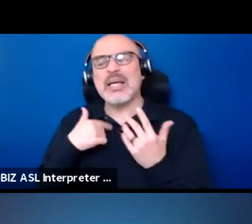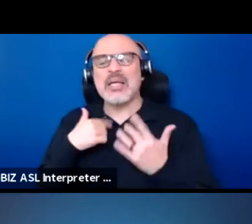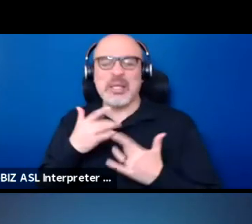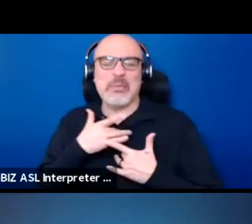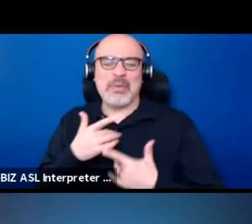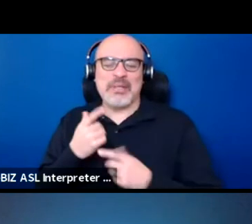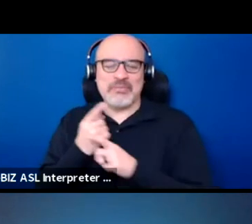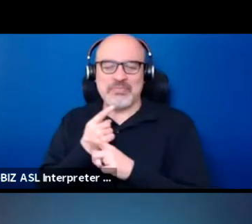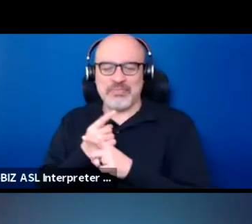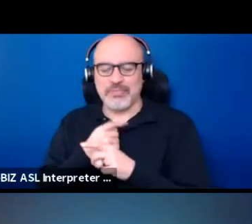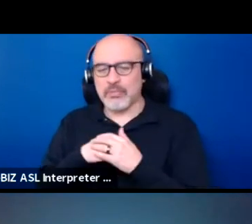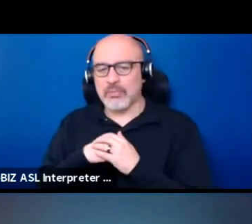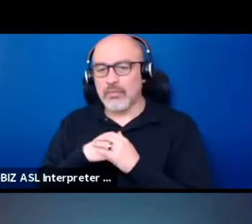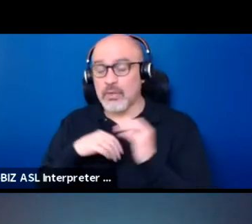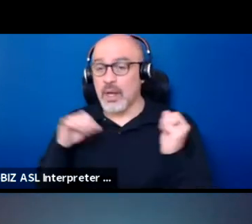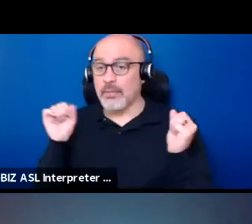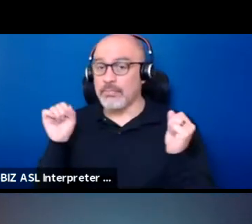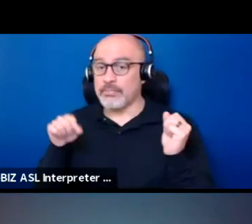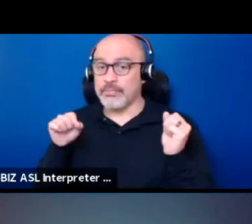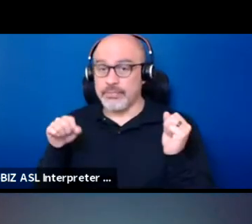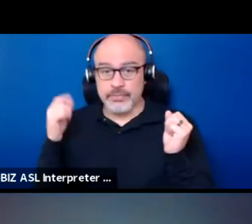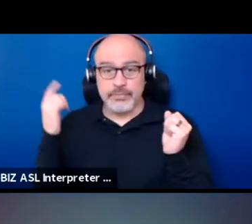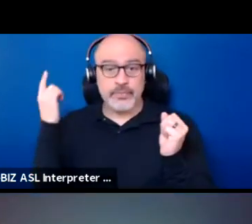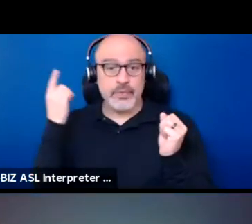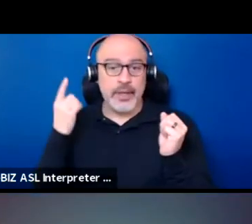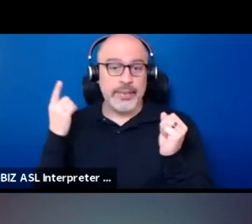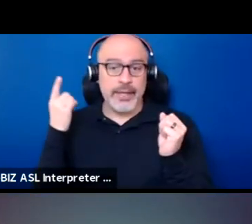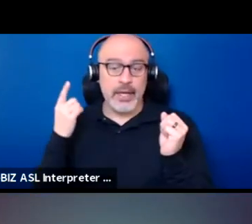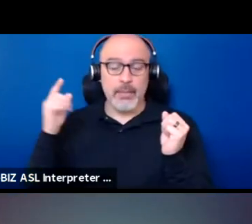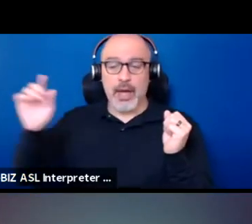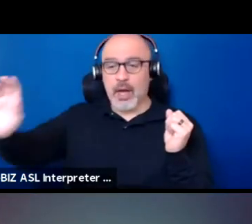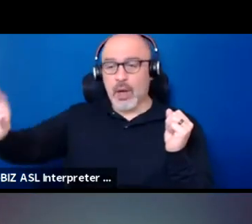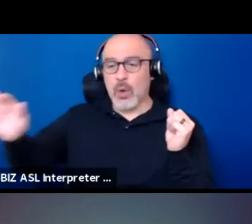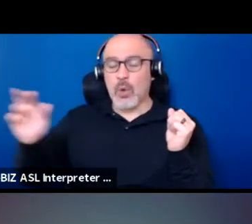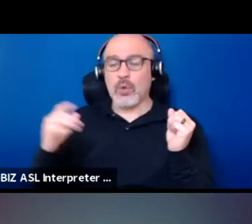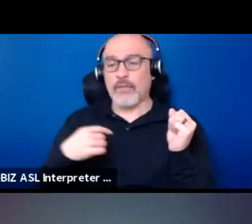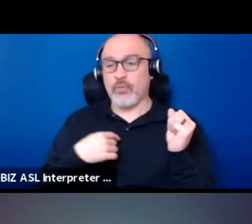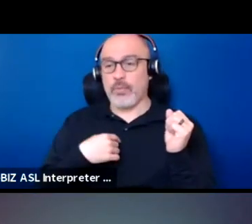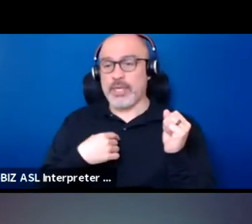But yeah, I'm just really thinking about like for me as well as, you know,